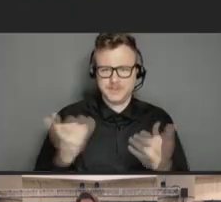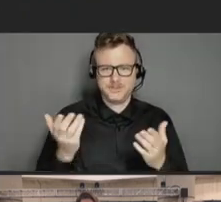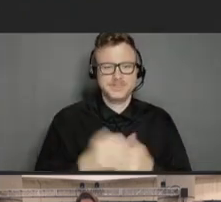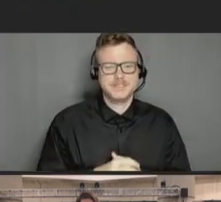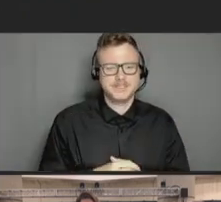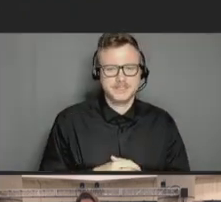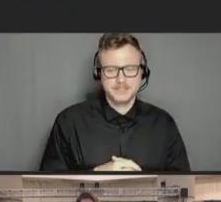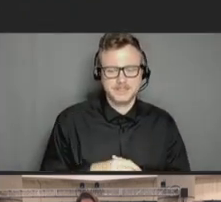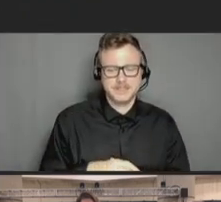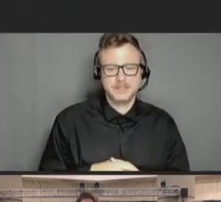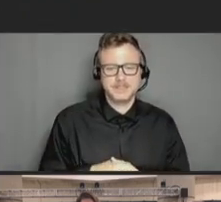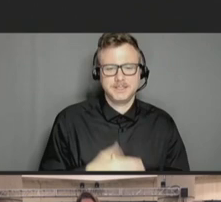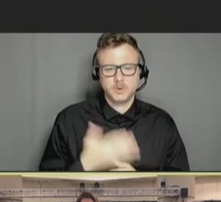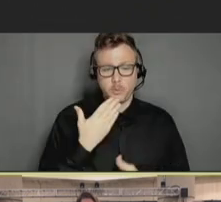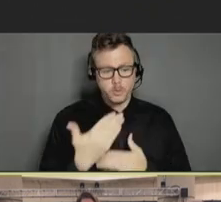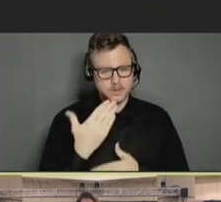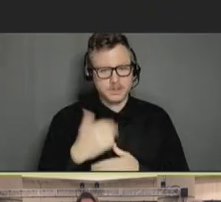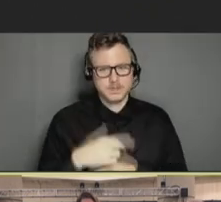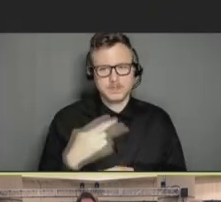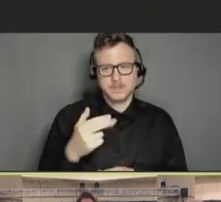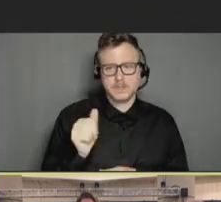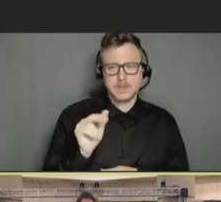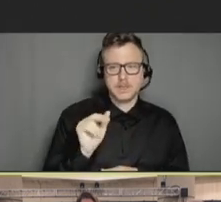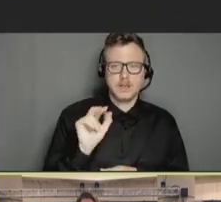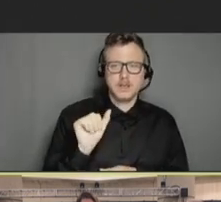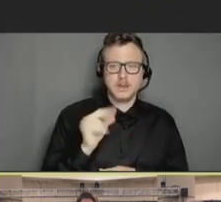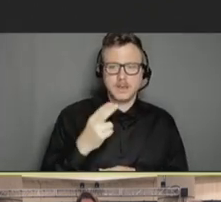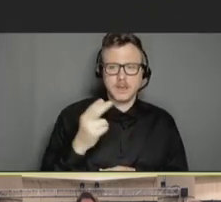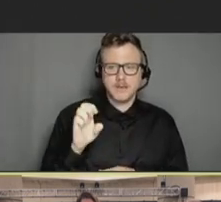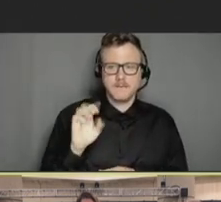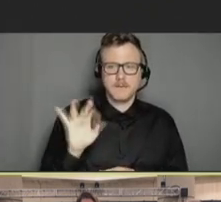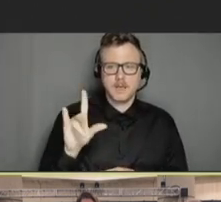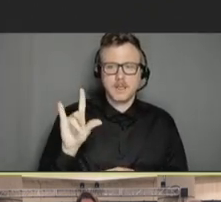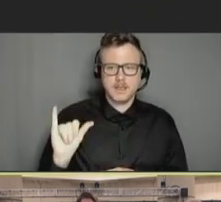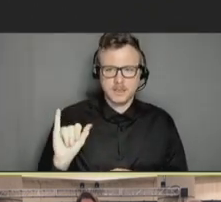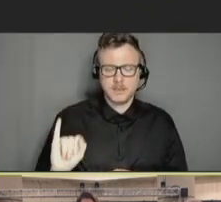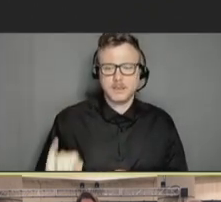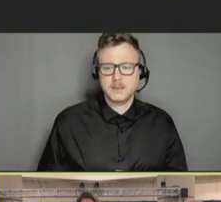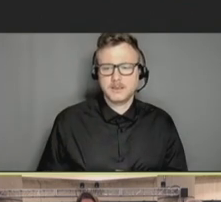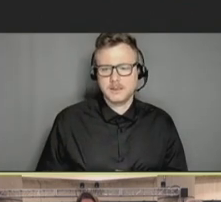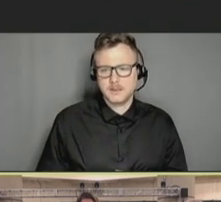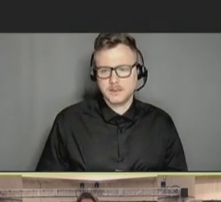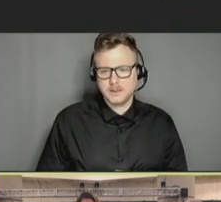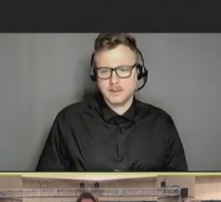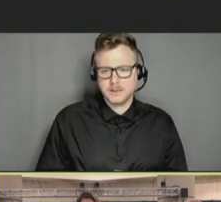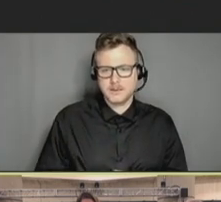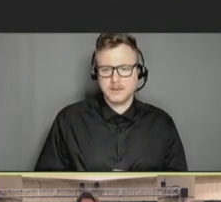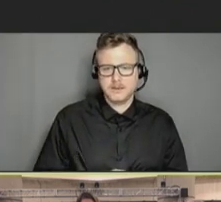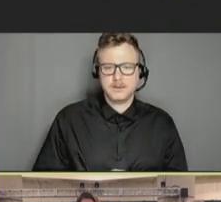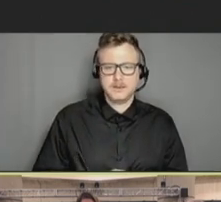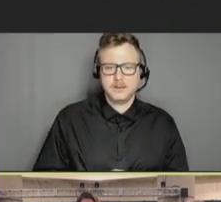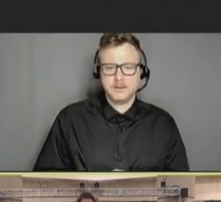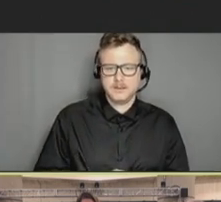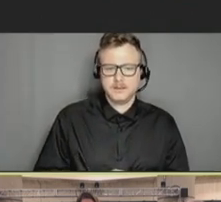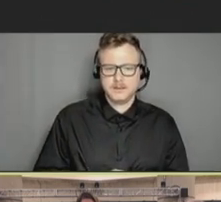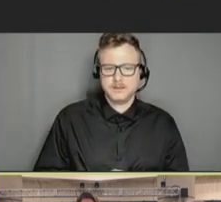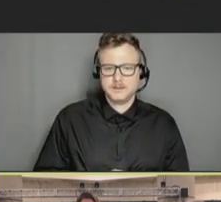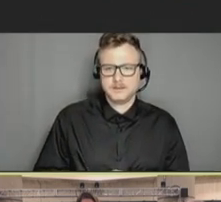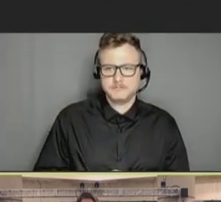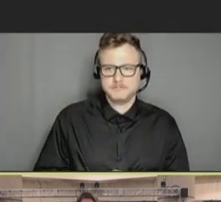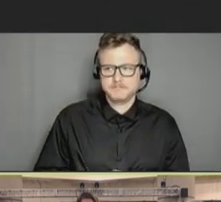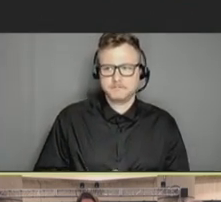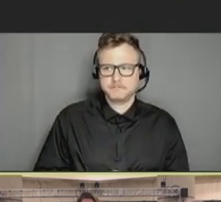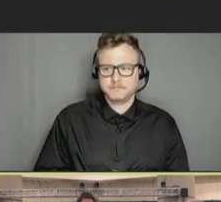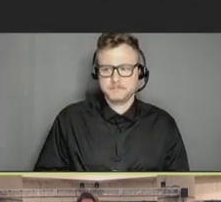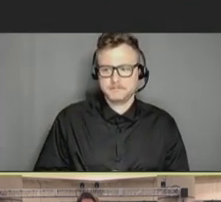Ann Aikin: Good morning. Hana El Sahly? We'll check on Hana. Sheena Harris?